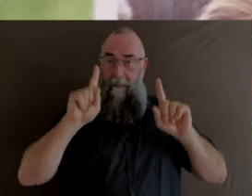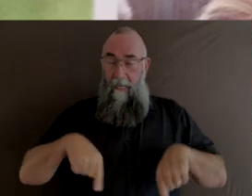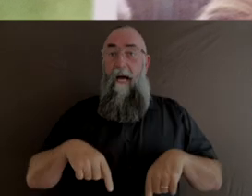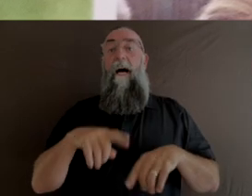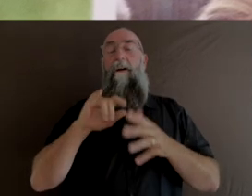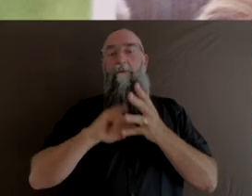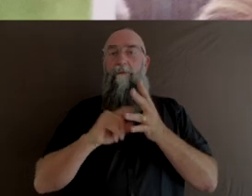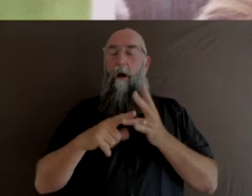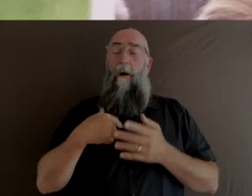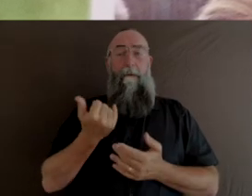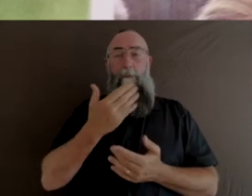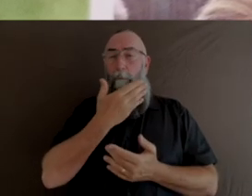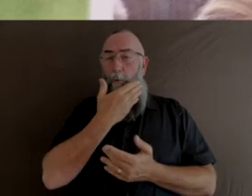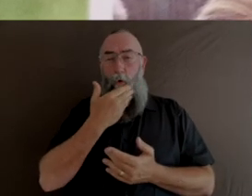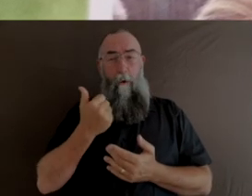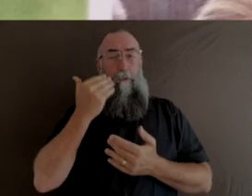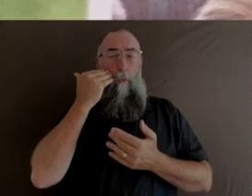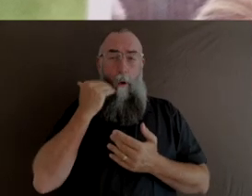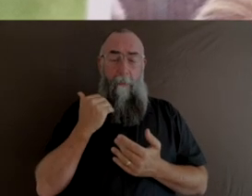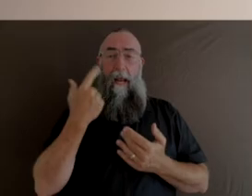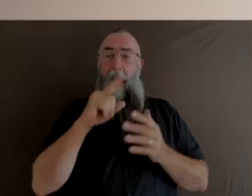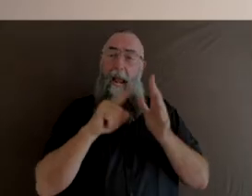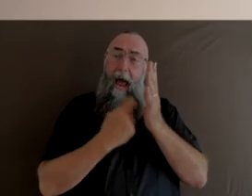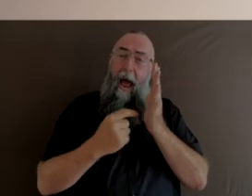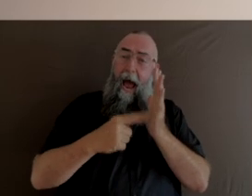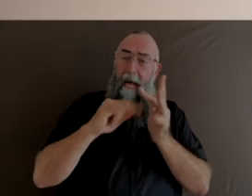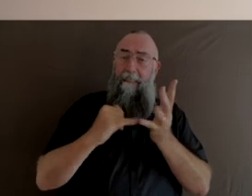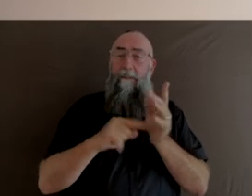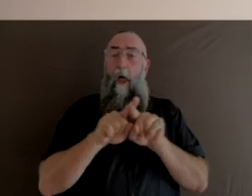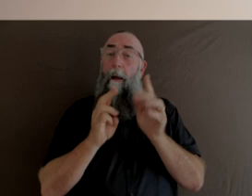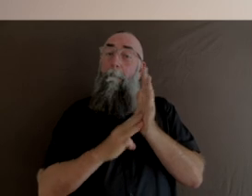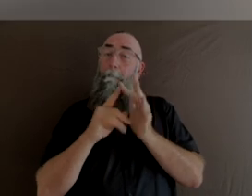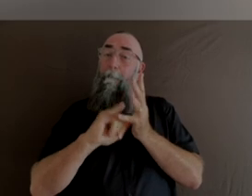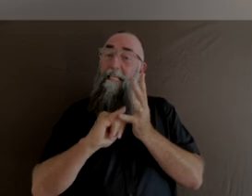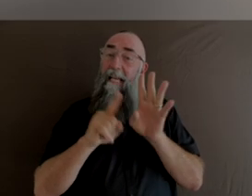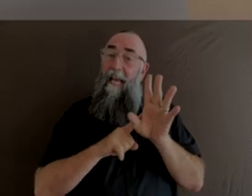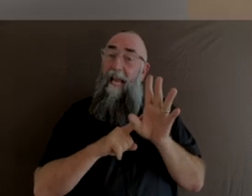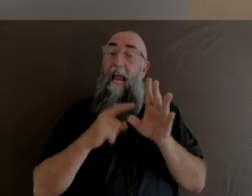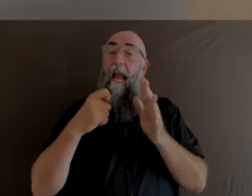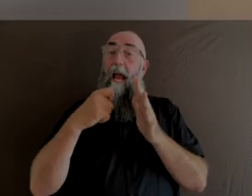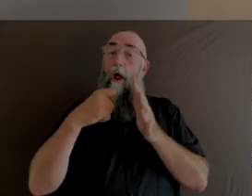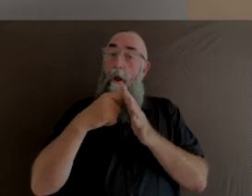just some beautiful women came in and supported our mums to get in touch with their creativity.